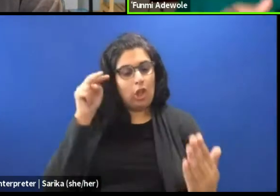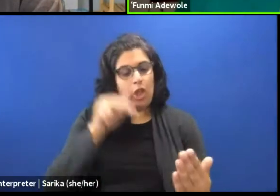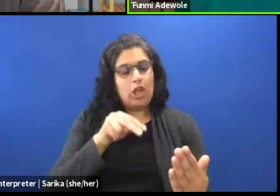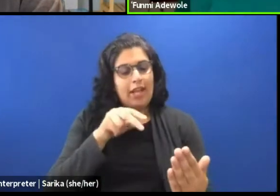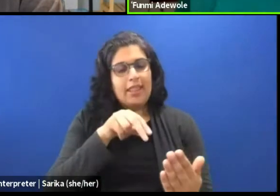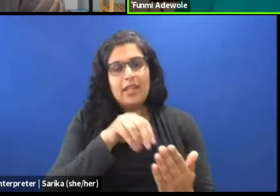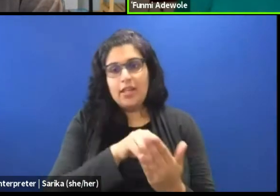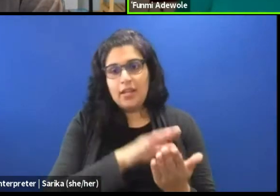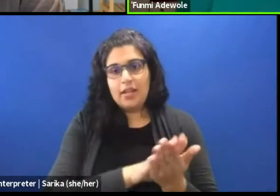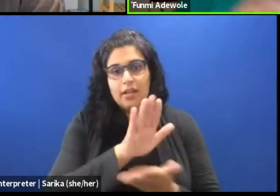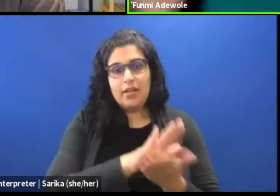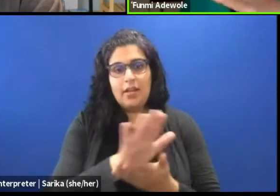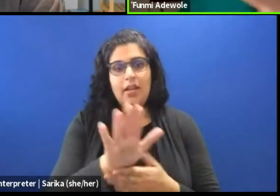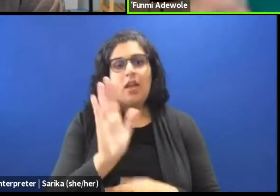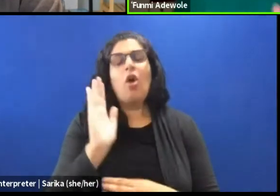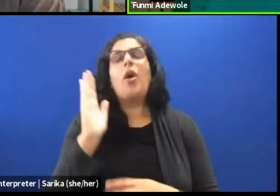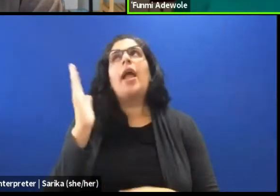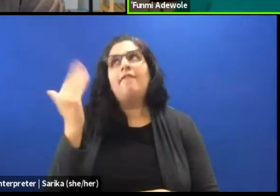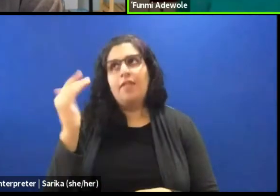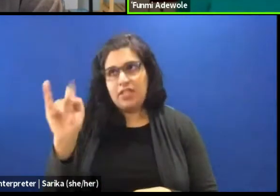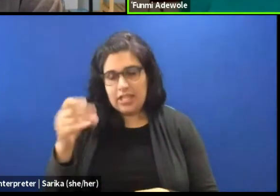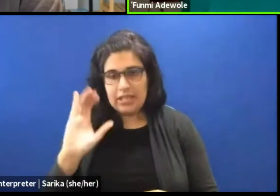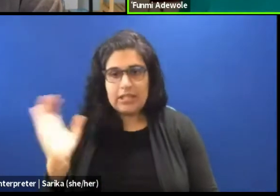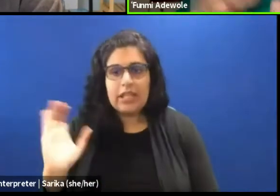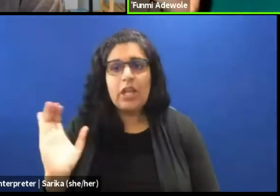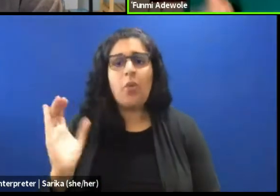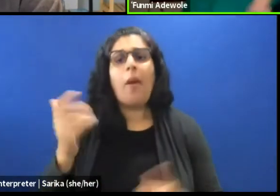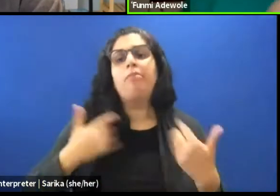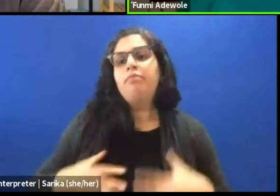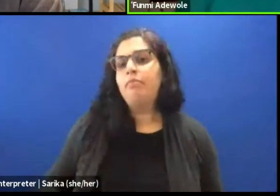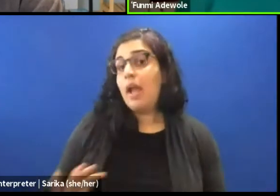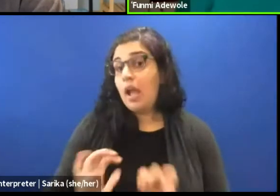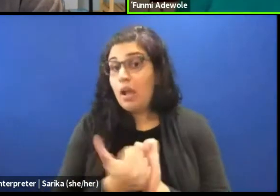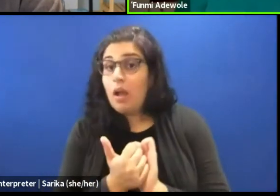it's going to be the 15th century, what did they wear in the 15th century? You put that down.